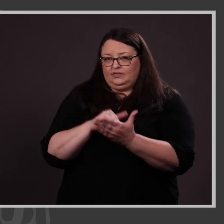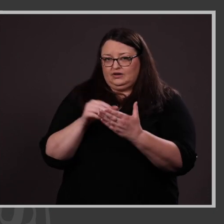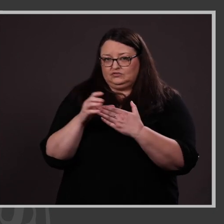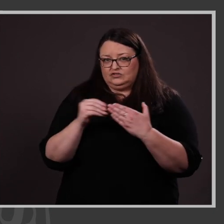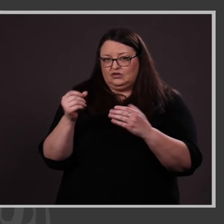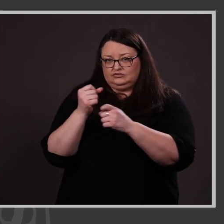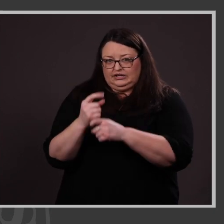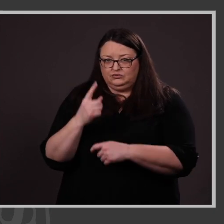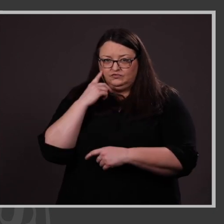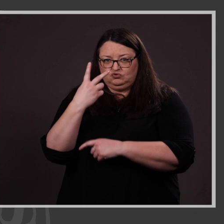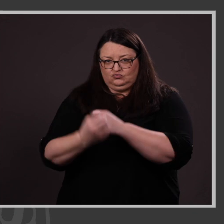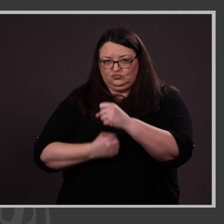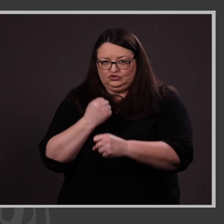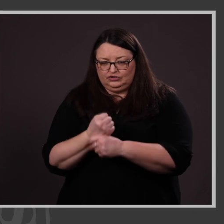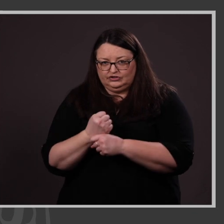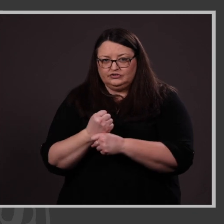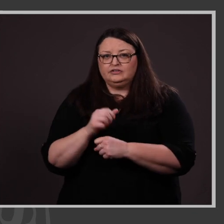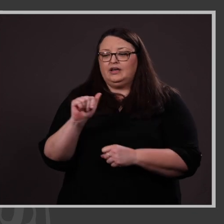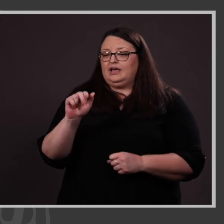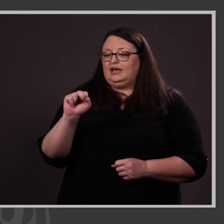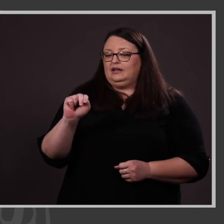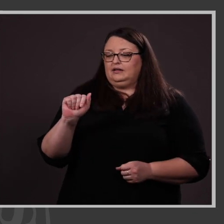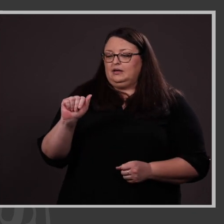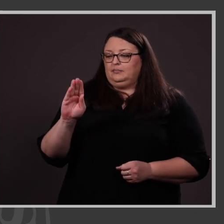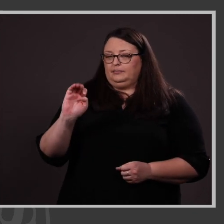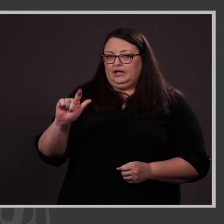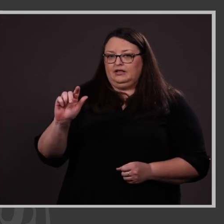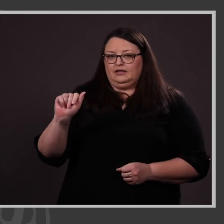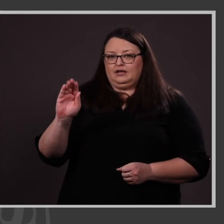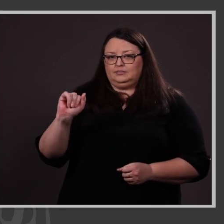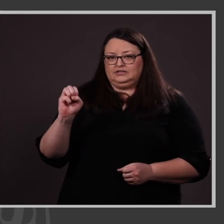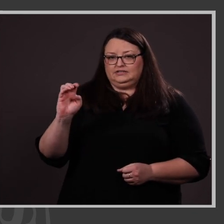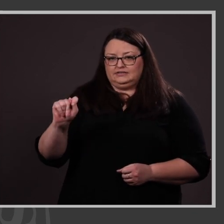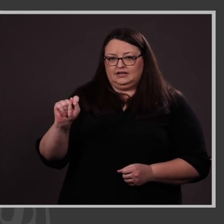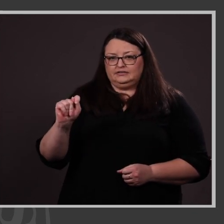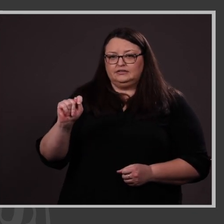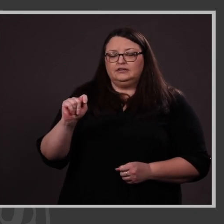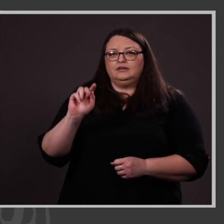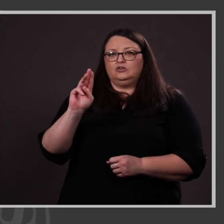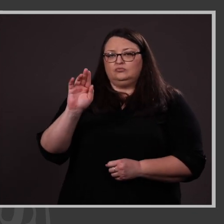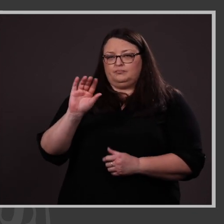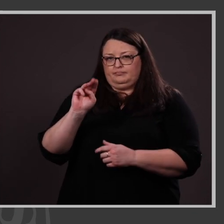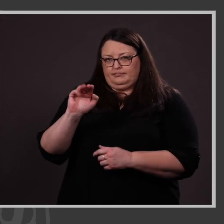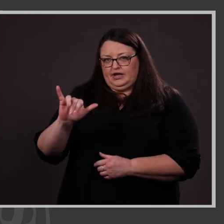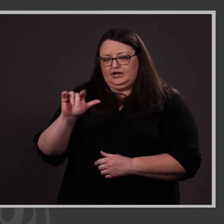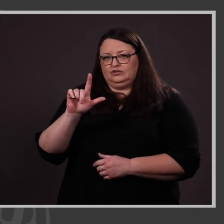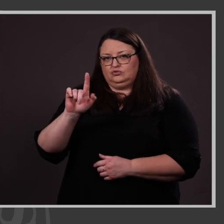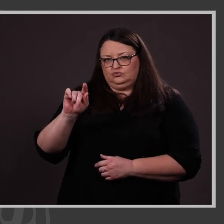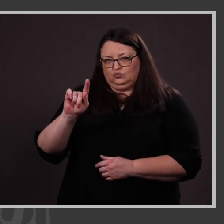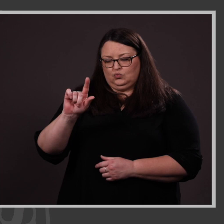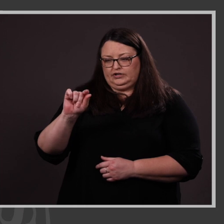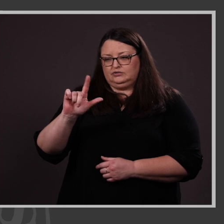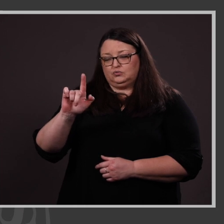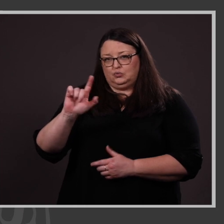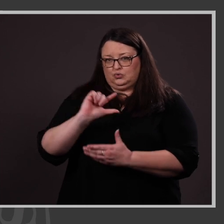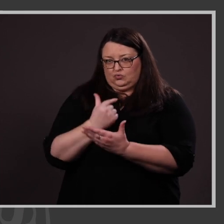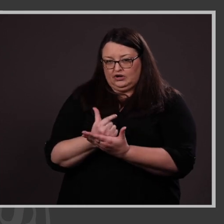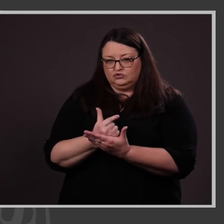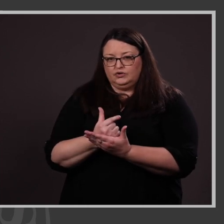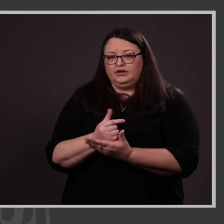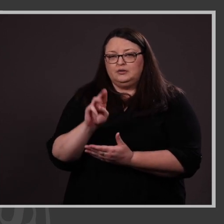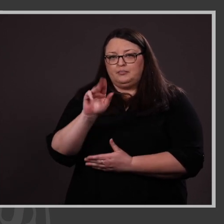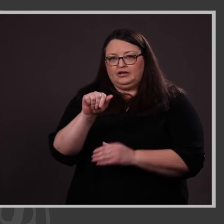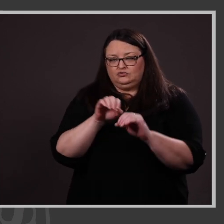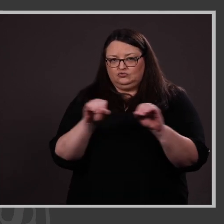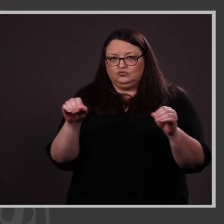for two years. Anabelle Abisset, graduating May 2021 with her Master’s in Public Administration,